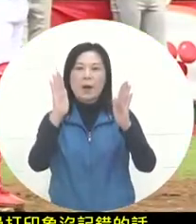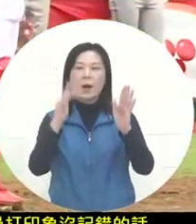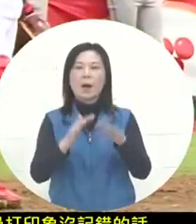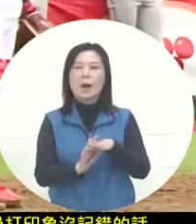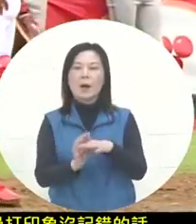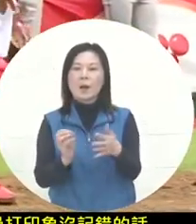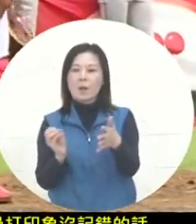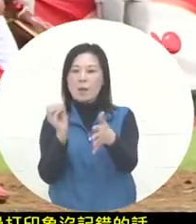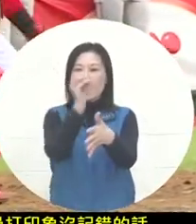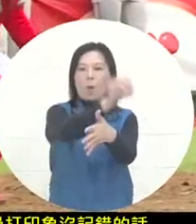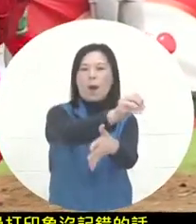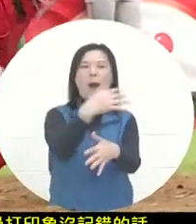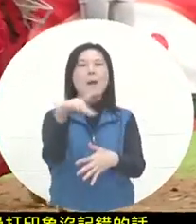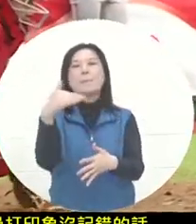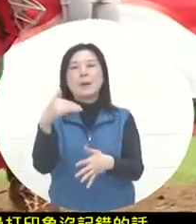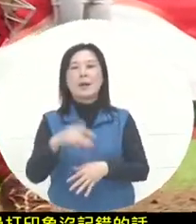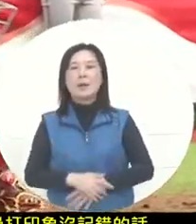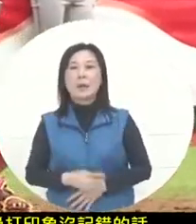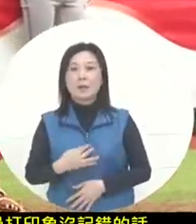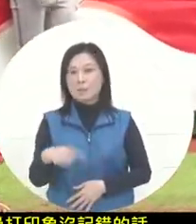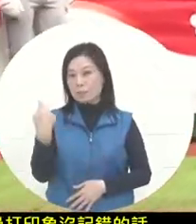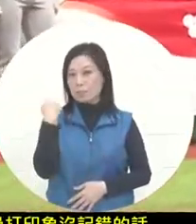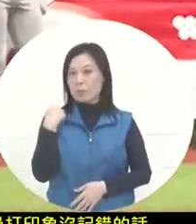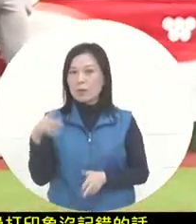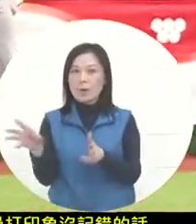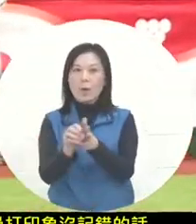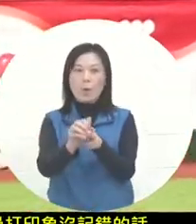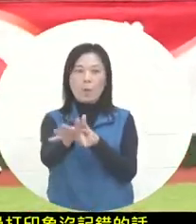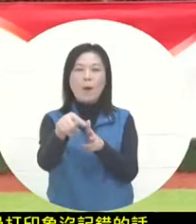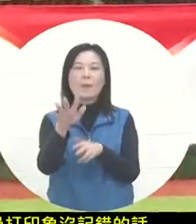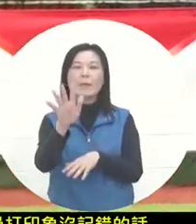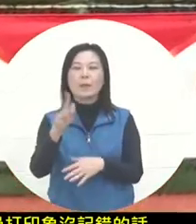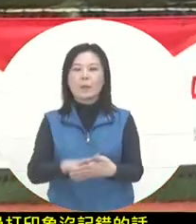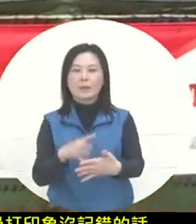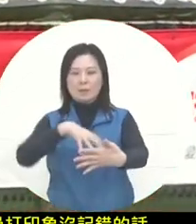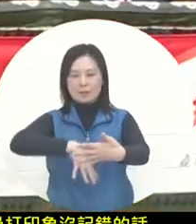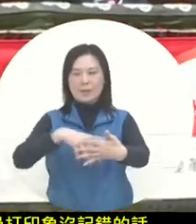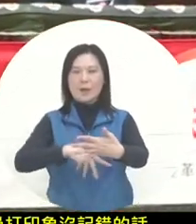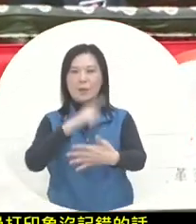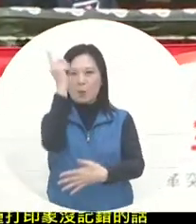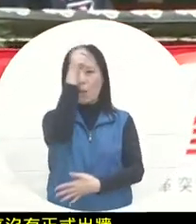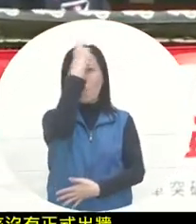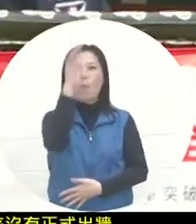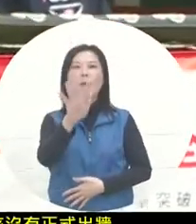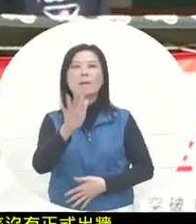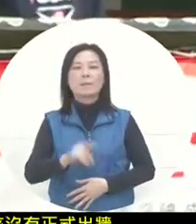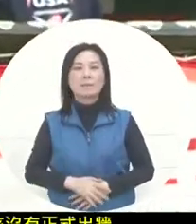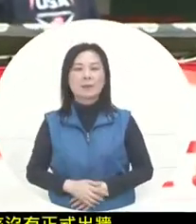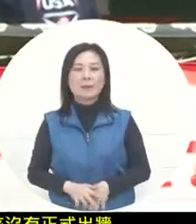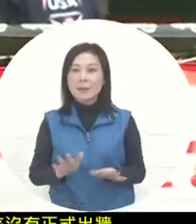The flying punch is a strong punch. However, yesterday during the broadcast of the game, there was an on-field punch. Today, there were